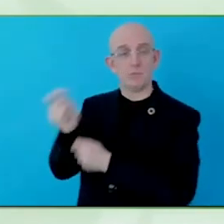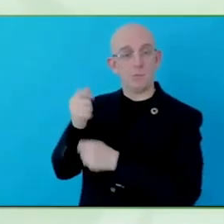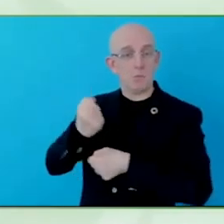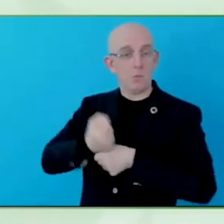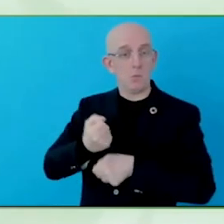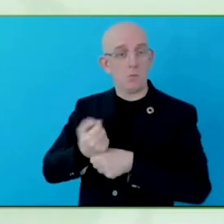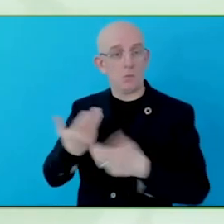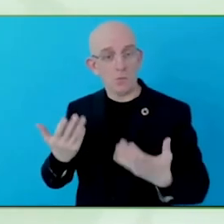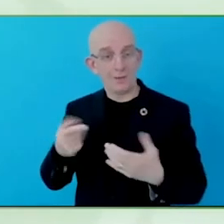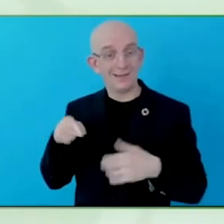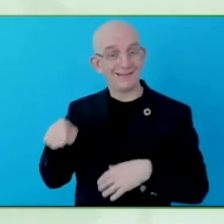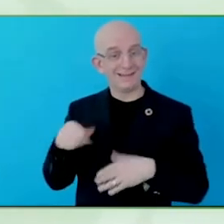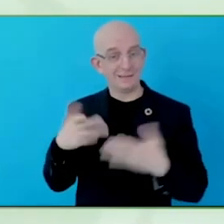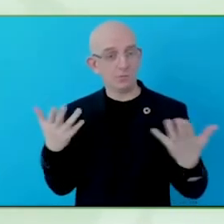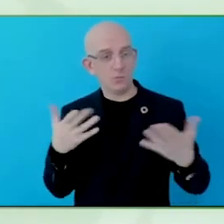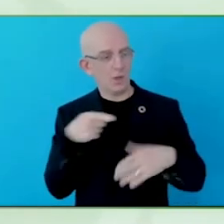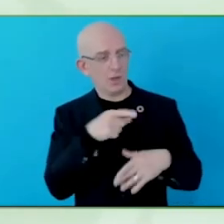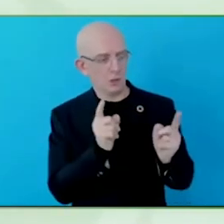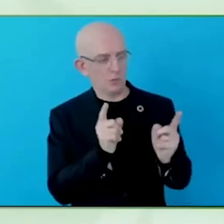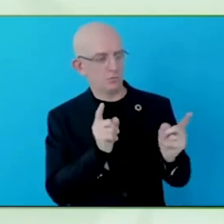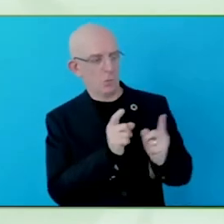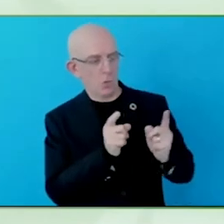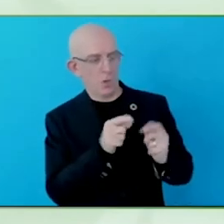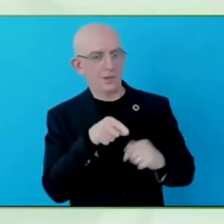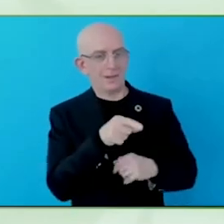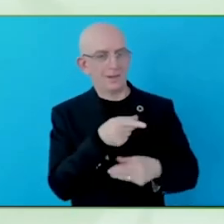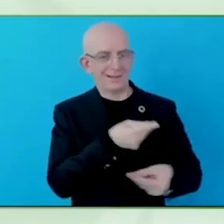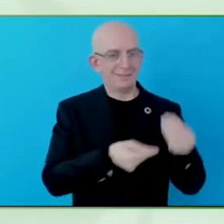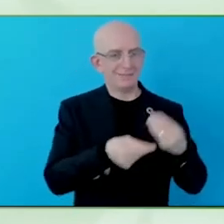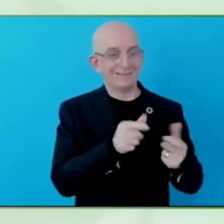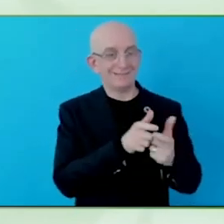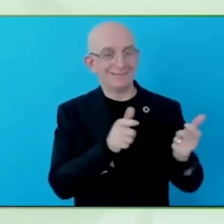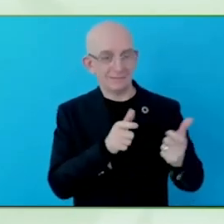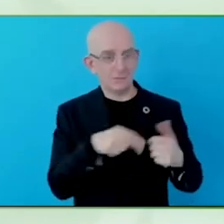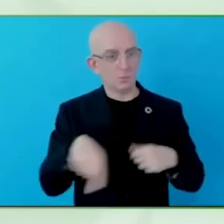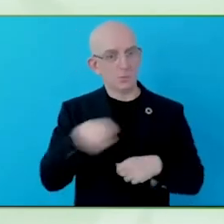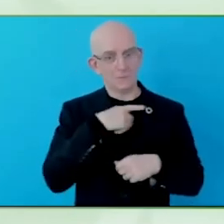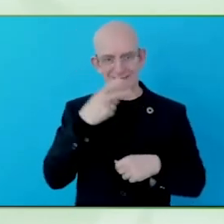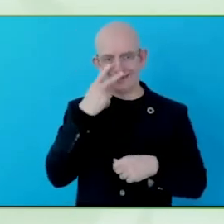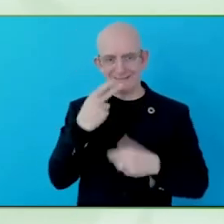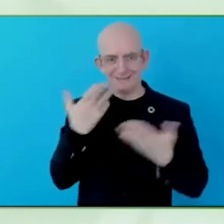We would encourage anyone who is working with the company, helping